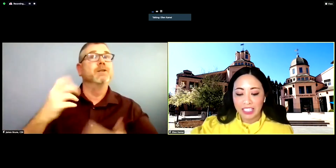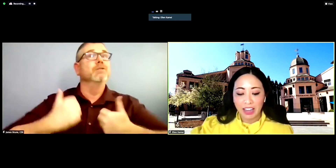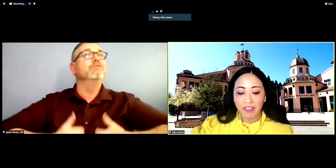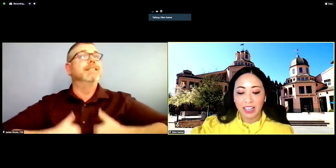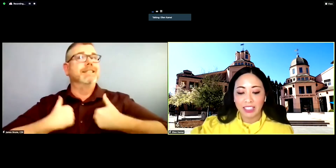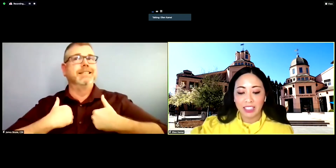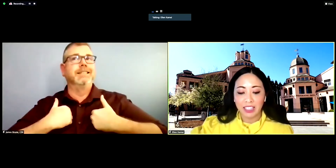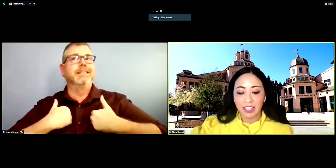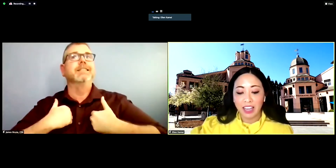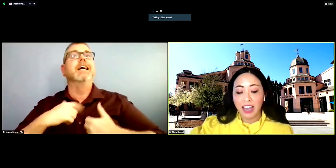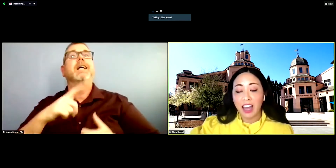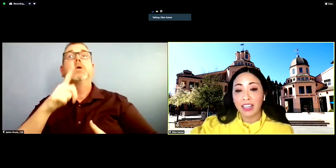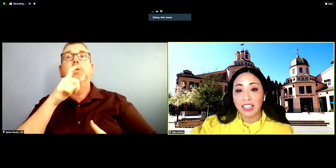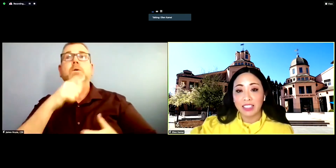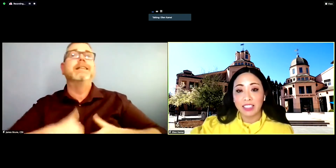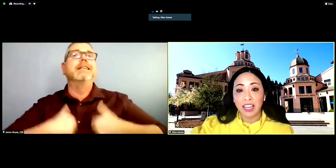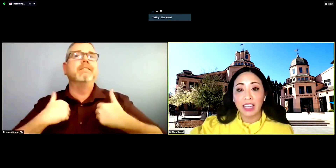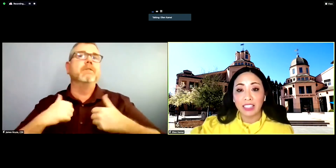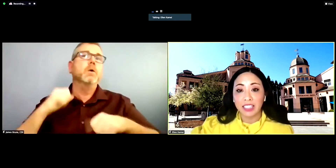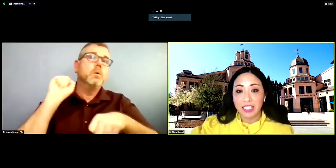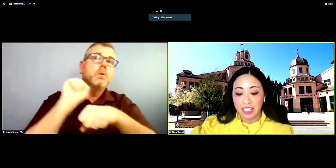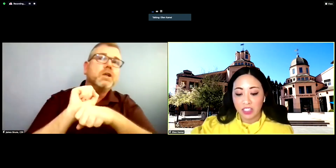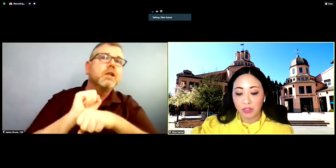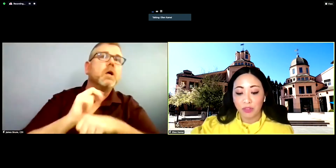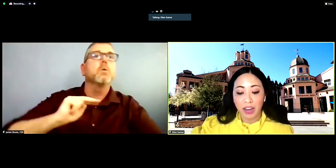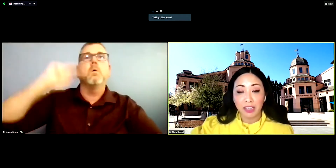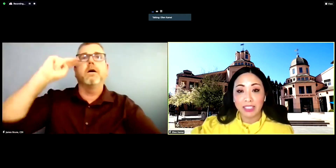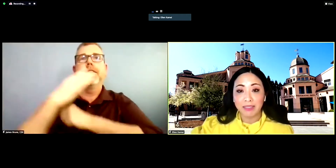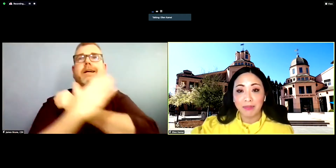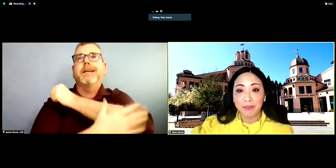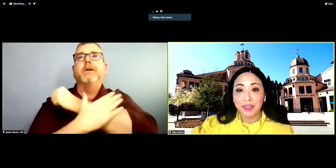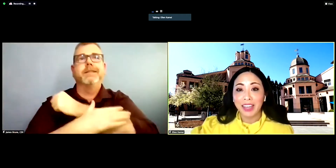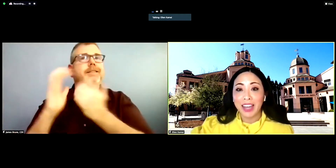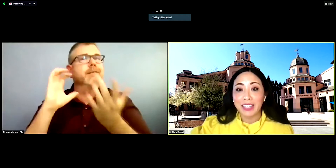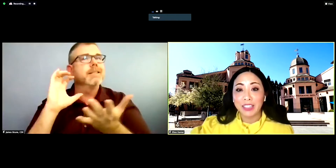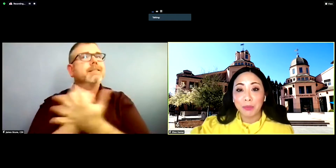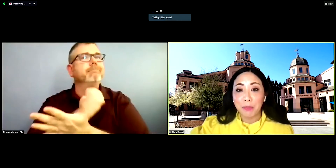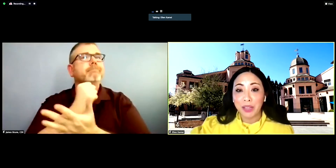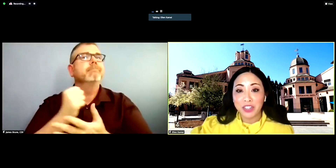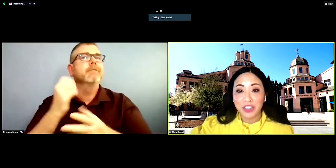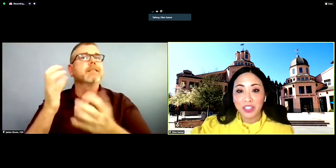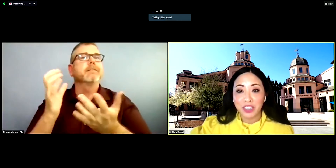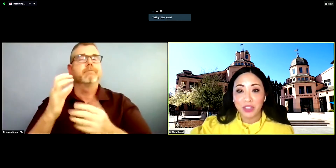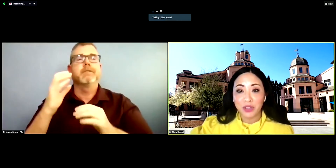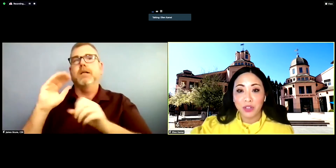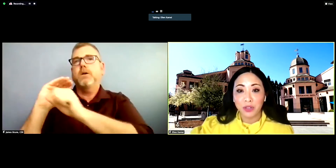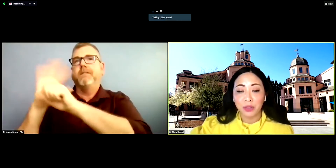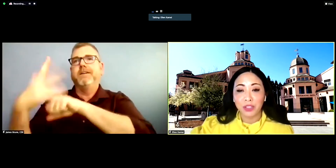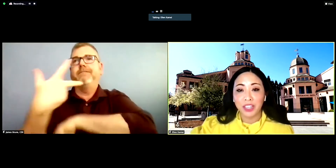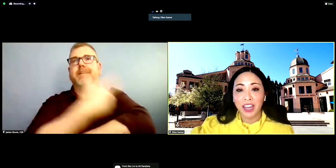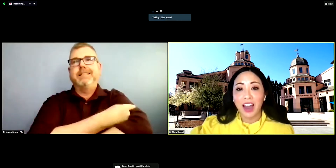to get vaccinated against this highly contagious virus, and it is my pleasure to introduce